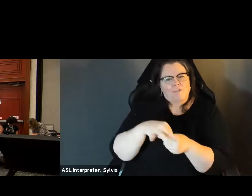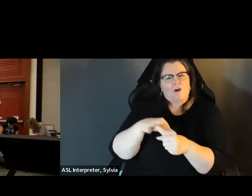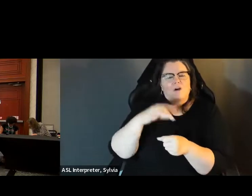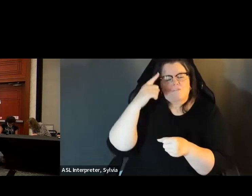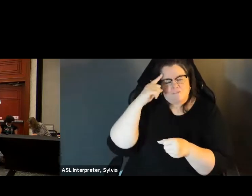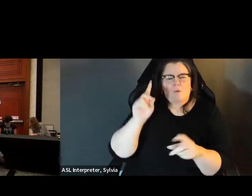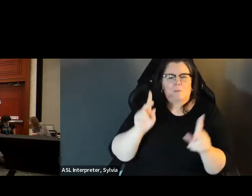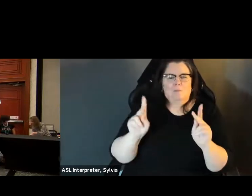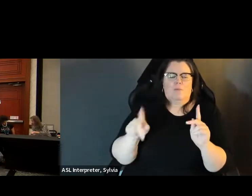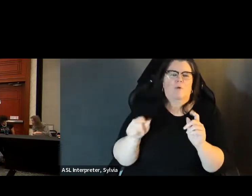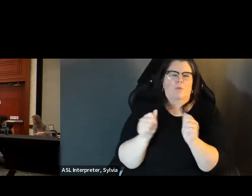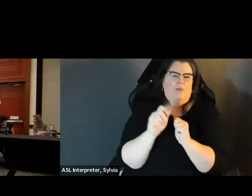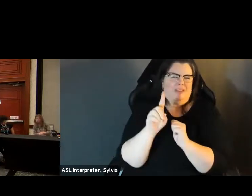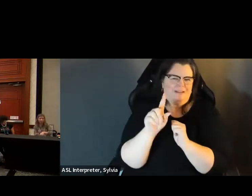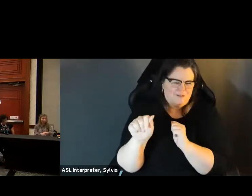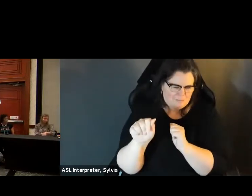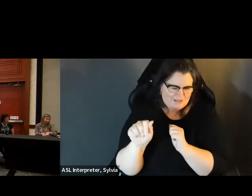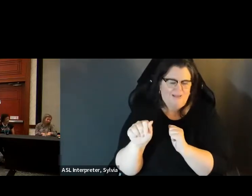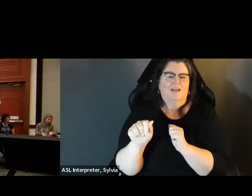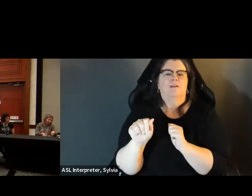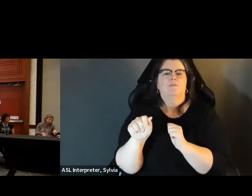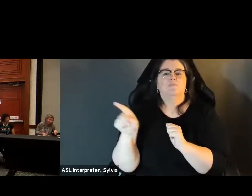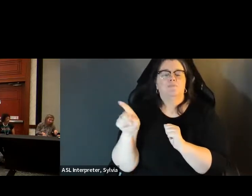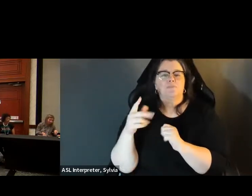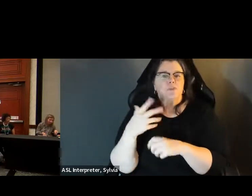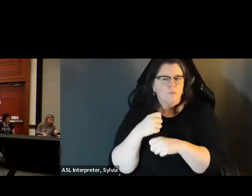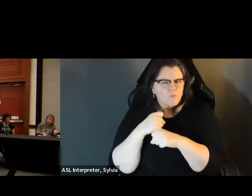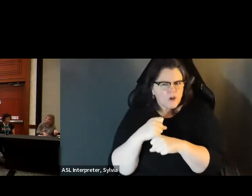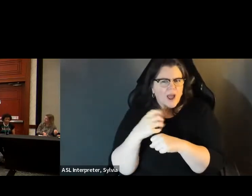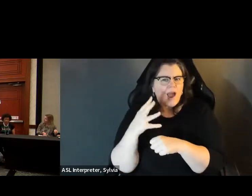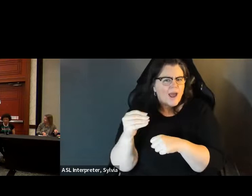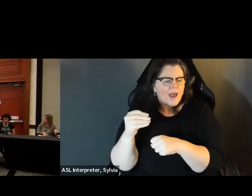uncovers in vote for access, a five part series addressing the problem for voting for people with disabilities and